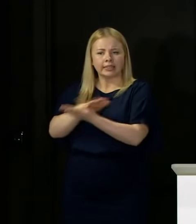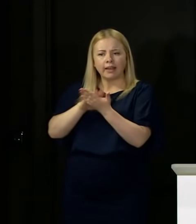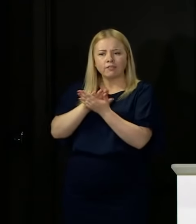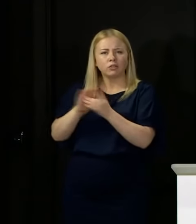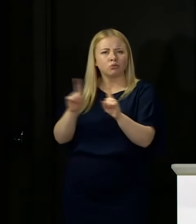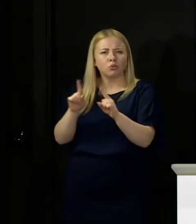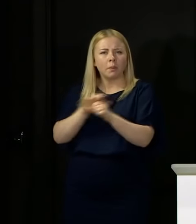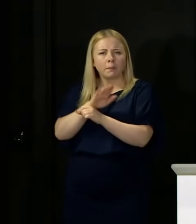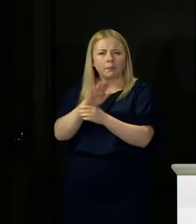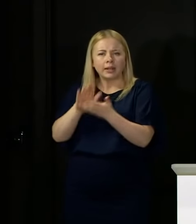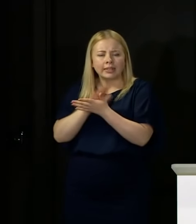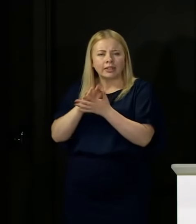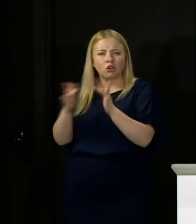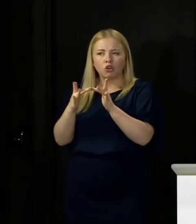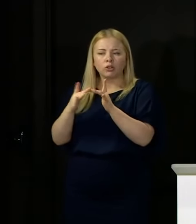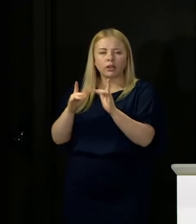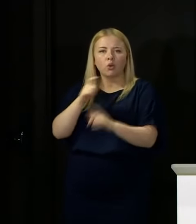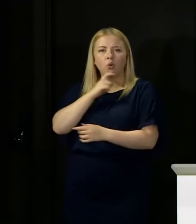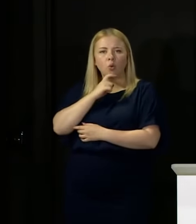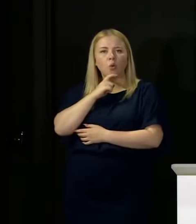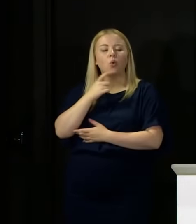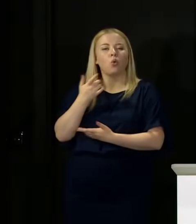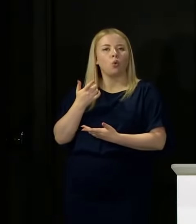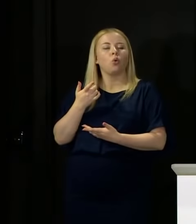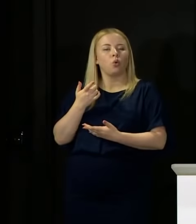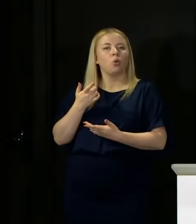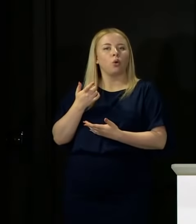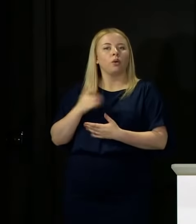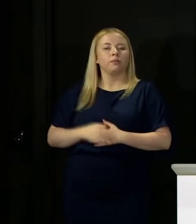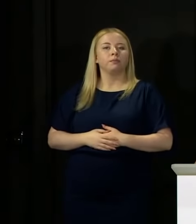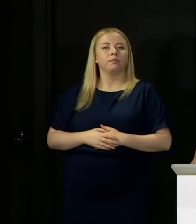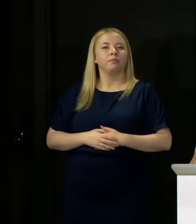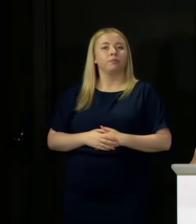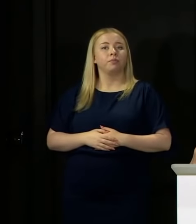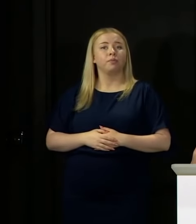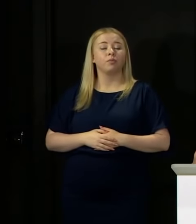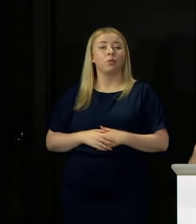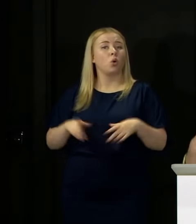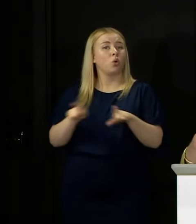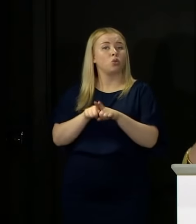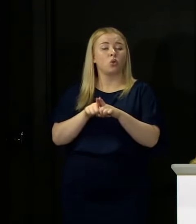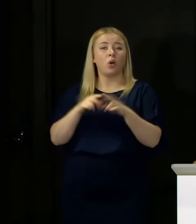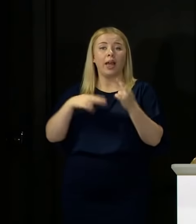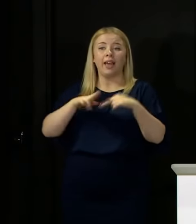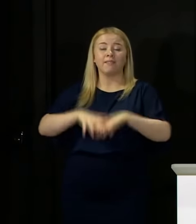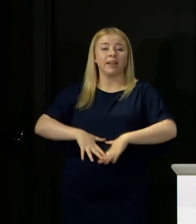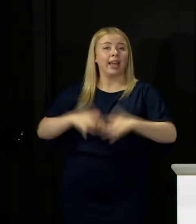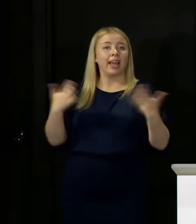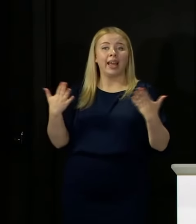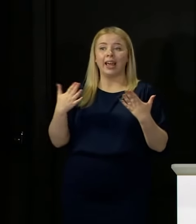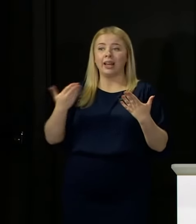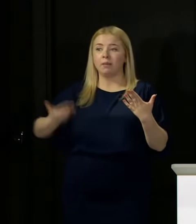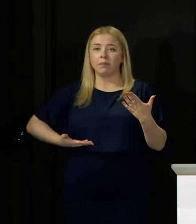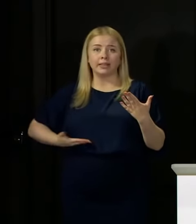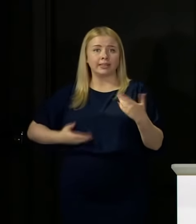should be contacted as contacts, and of course if any businesses have concerns then of course